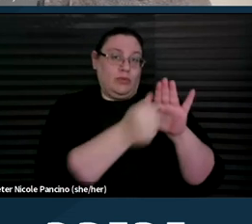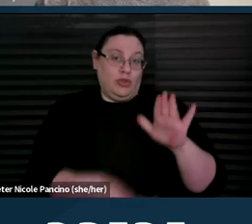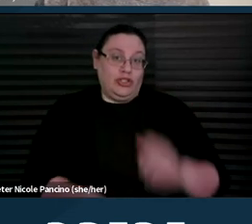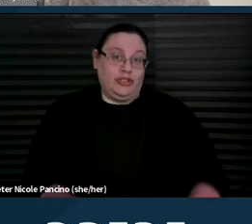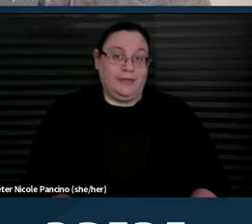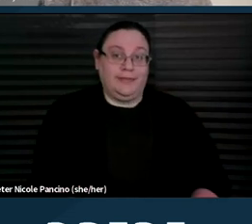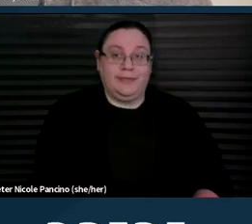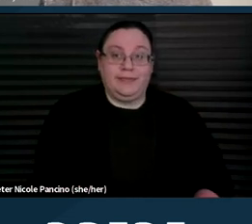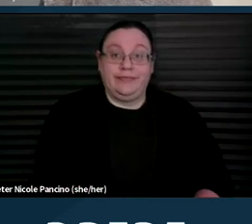Next slide.